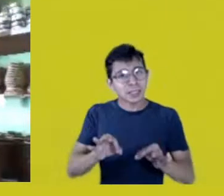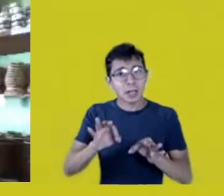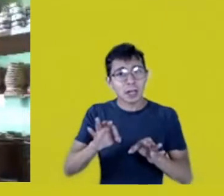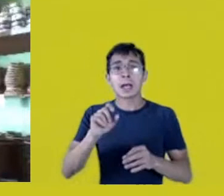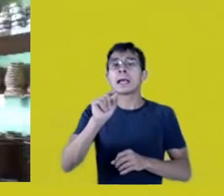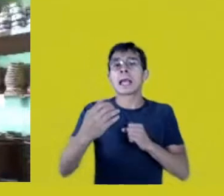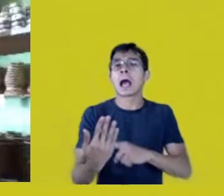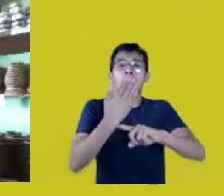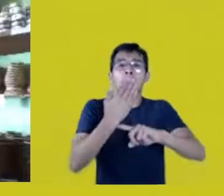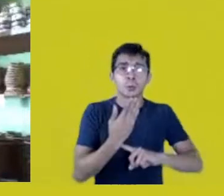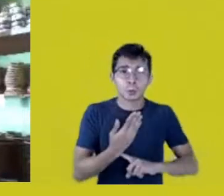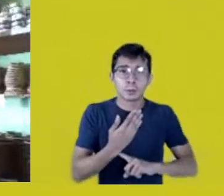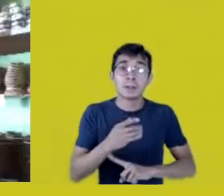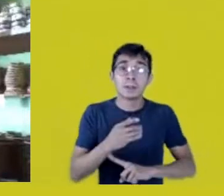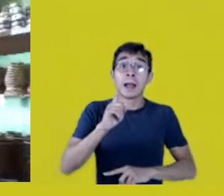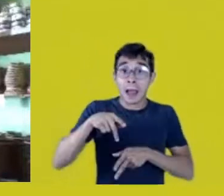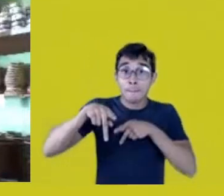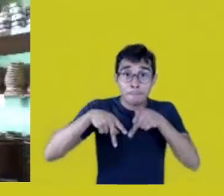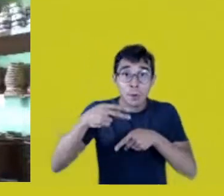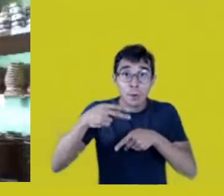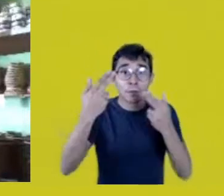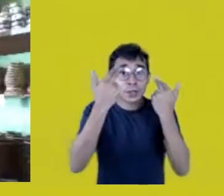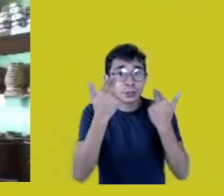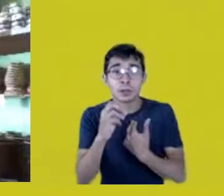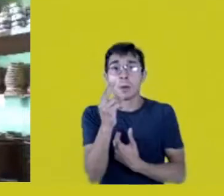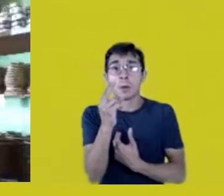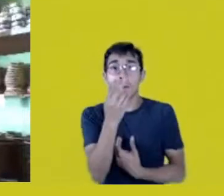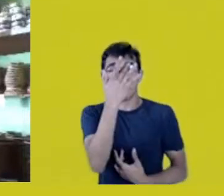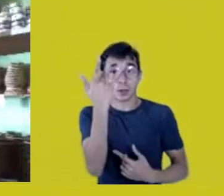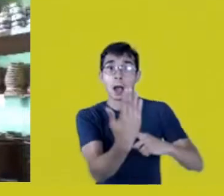who are donating so that we can fight Covid,